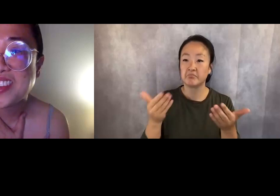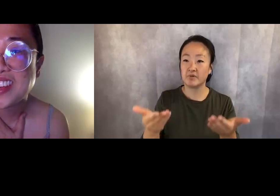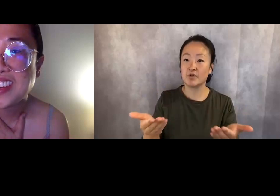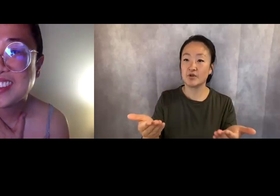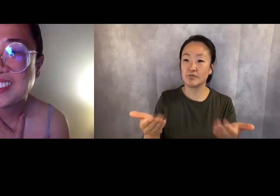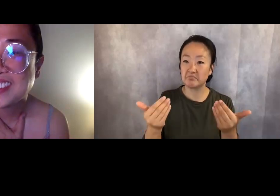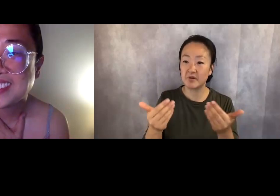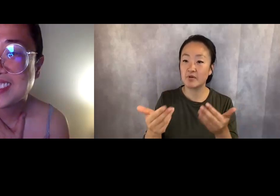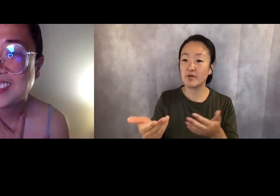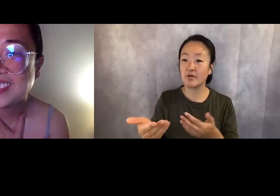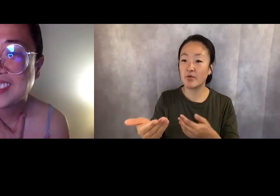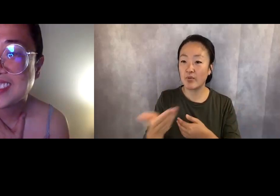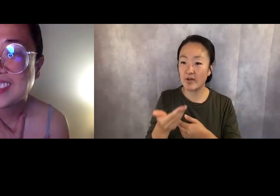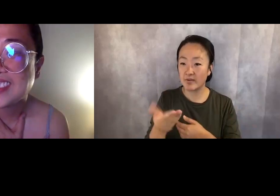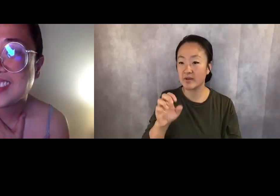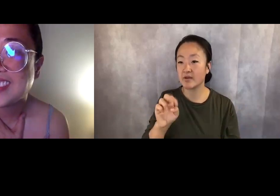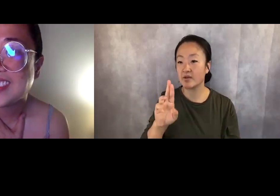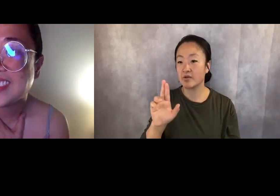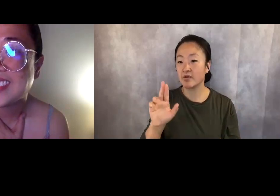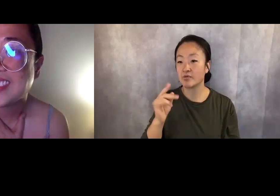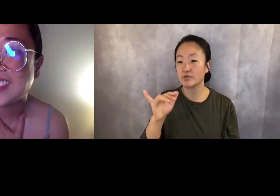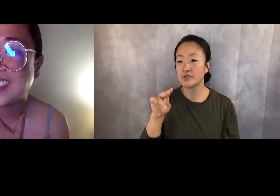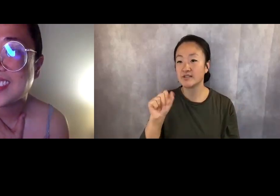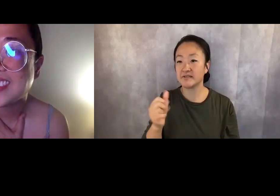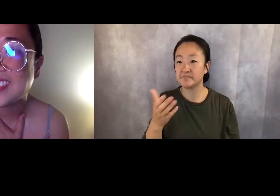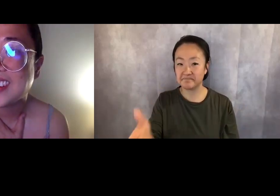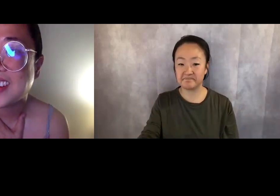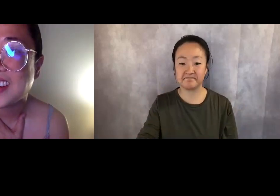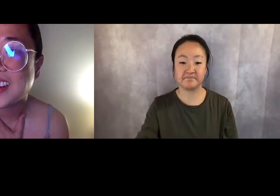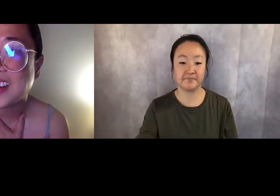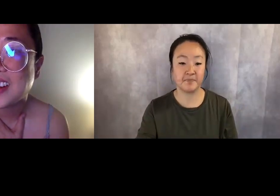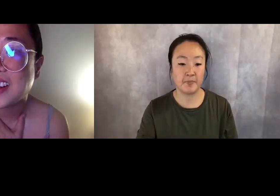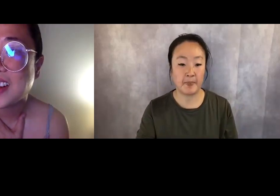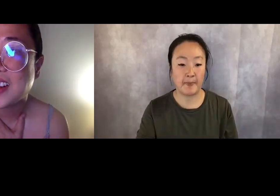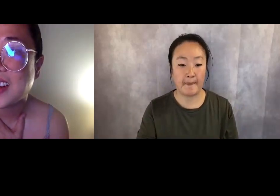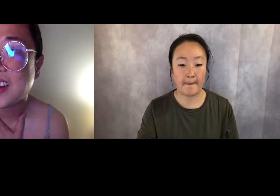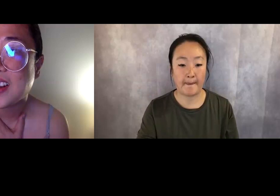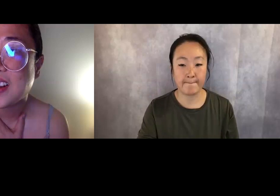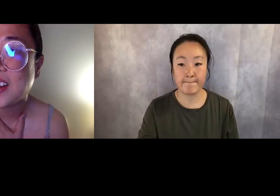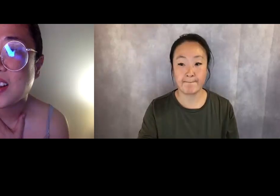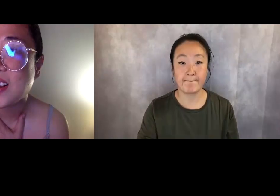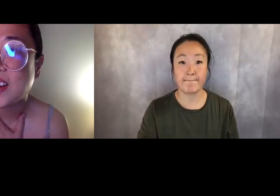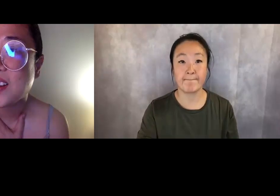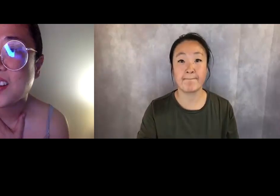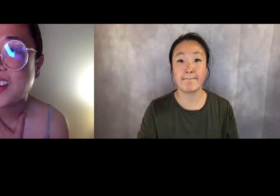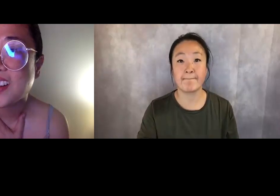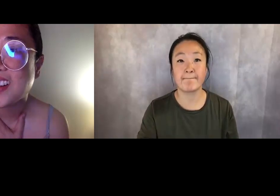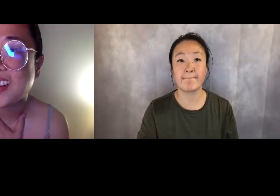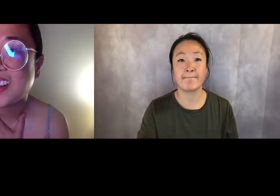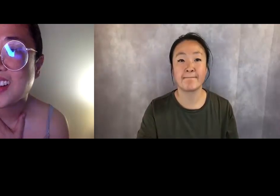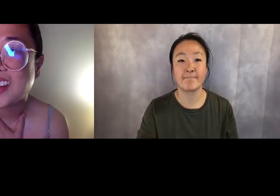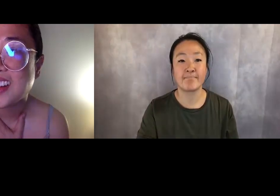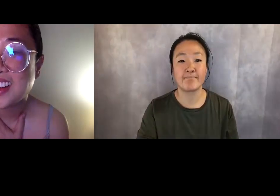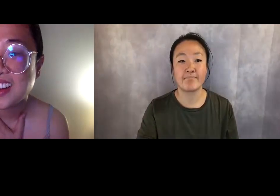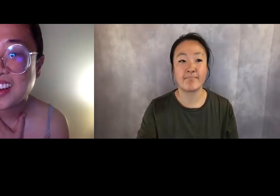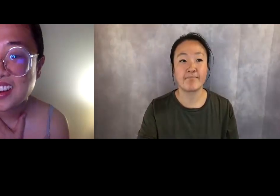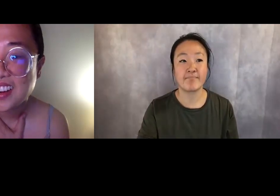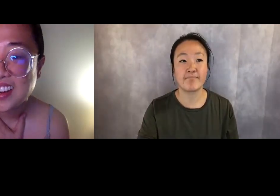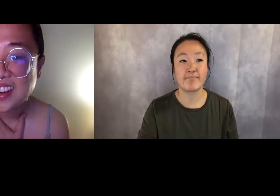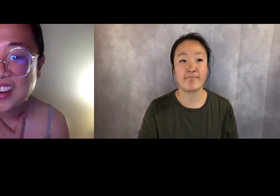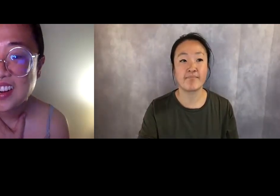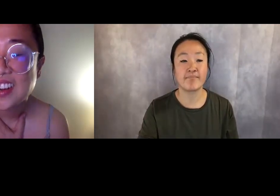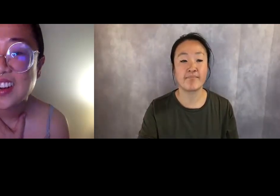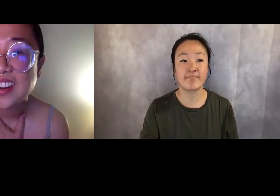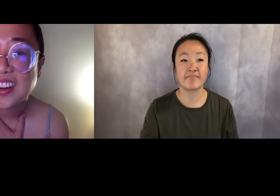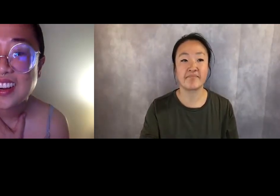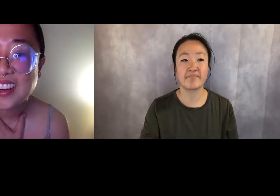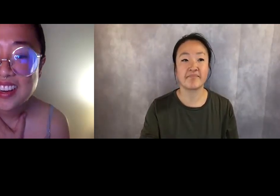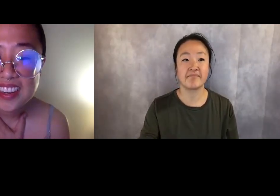I should unmute myself. Hi! Hello! Everyone!